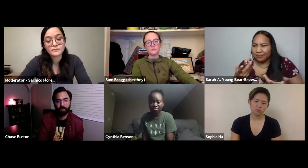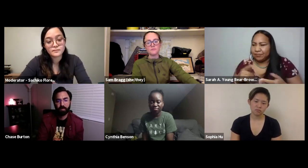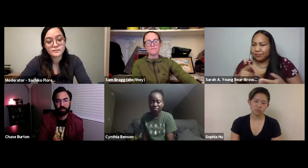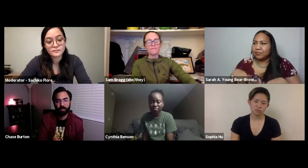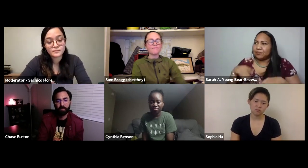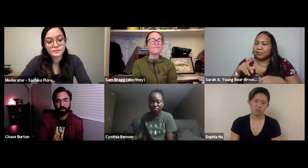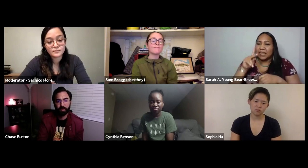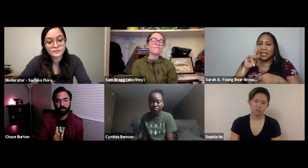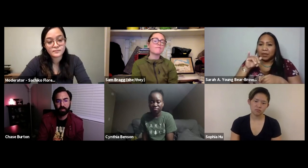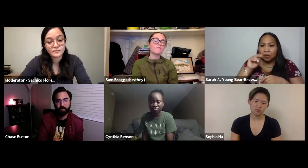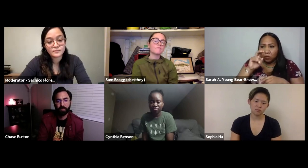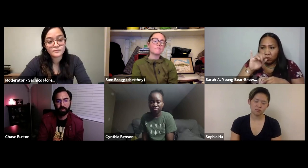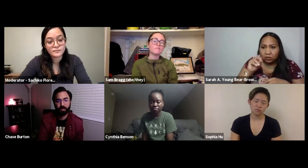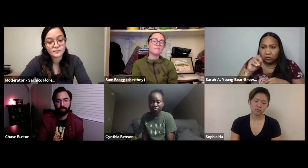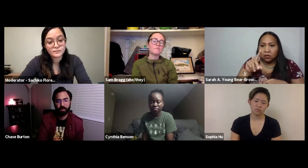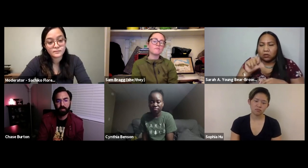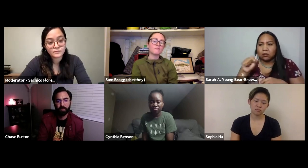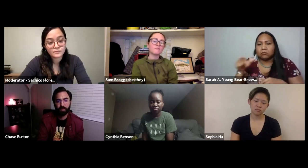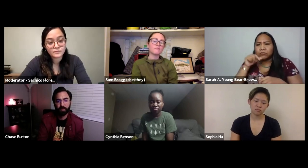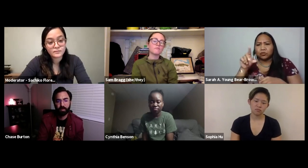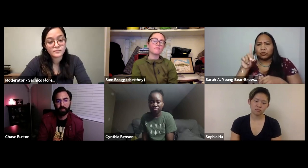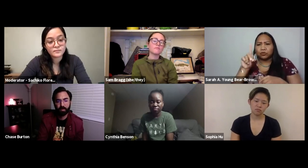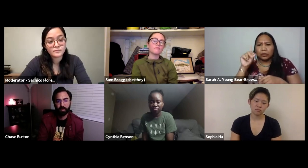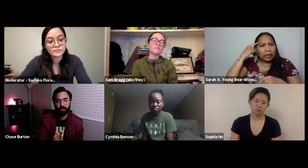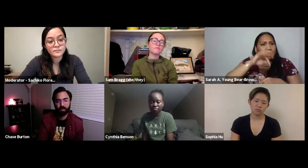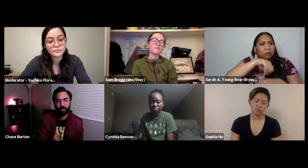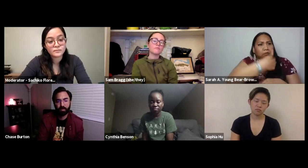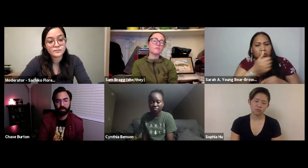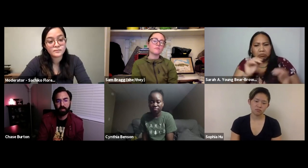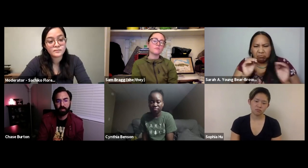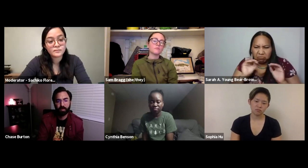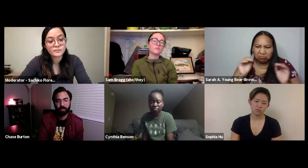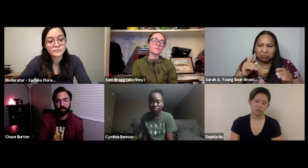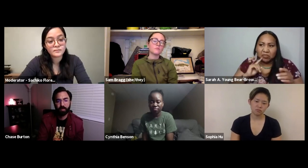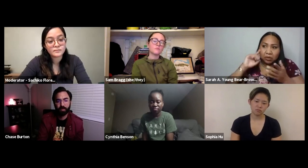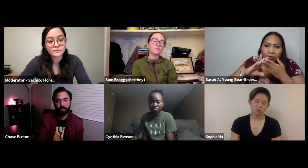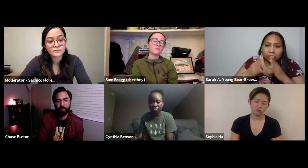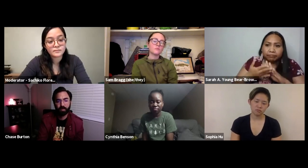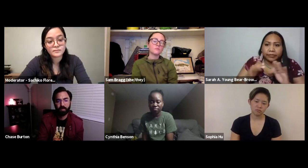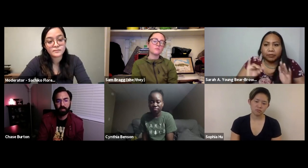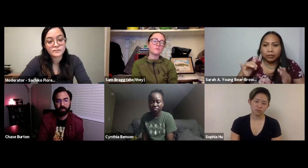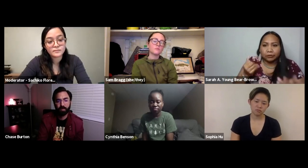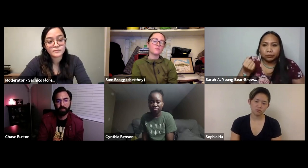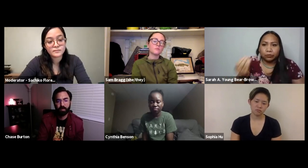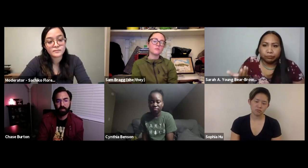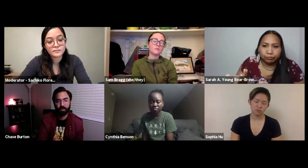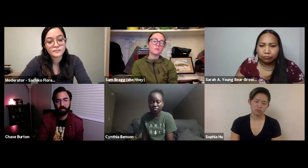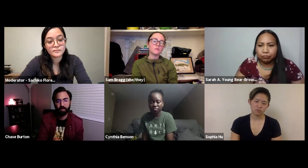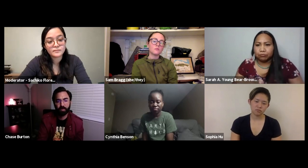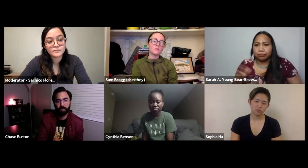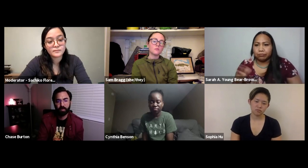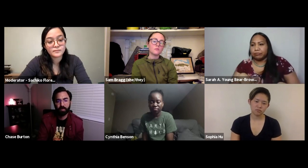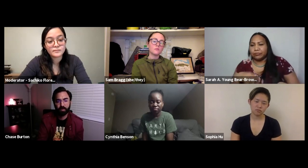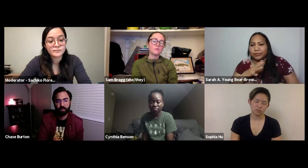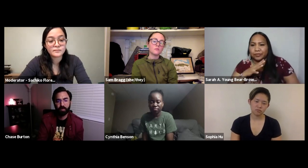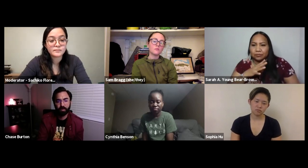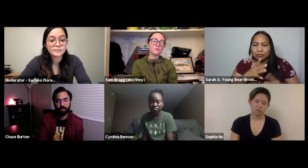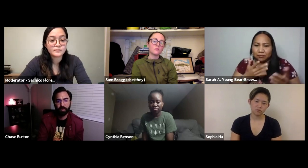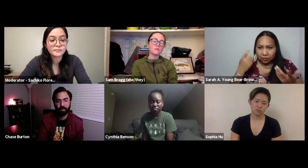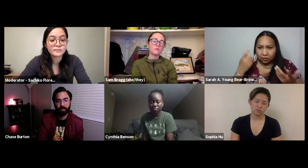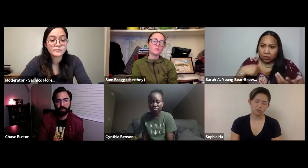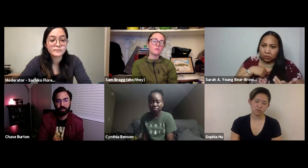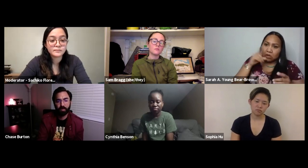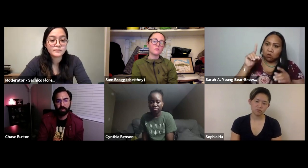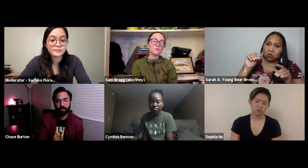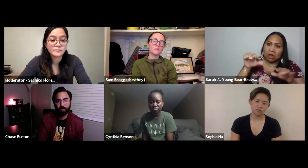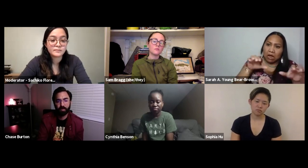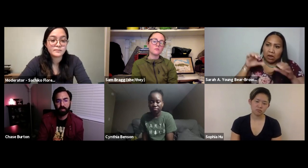After months of fighting for an interpreter on screen, they finally put an interpreter